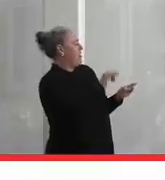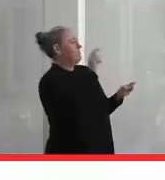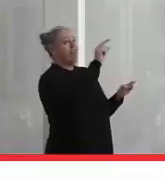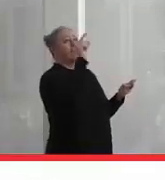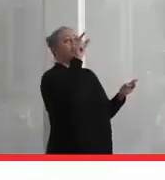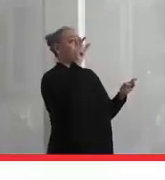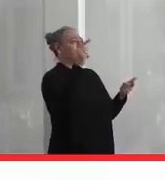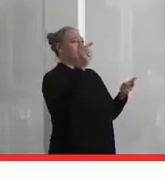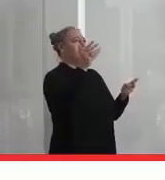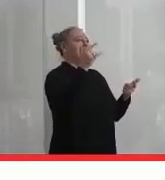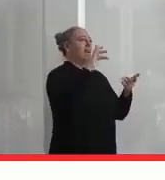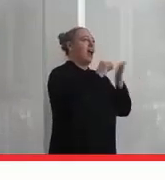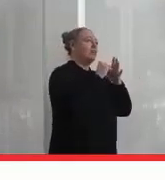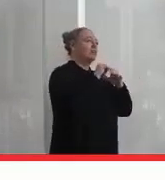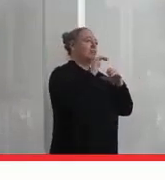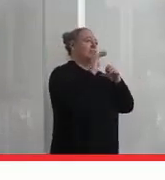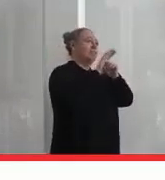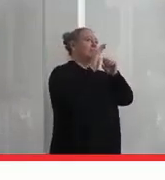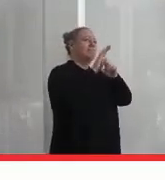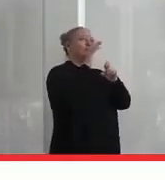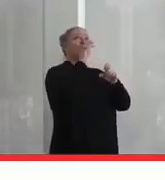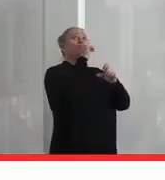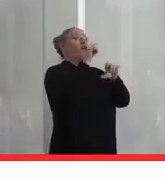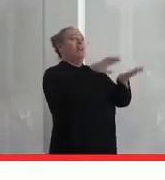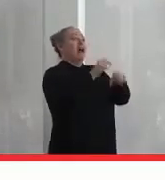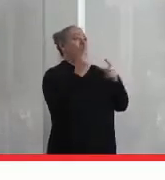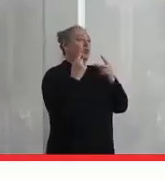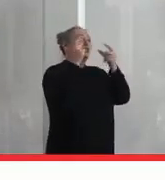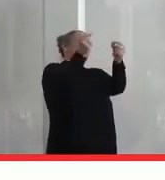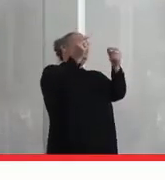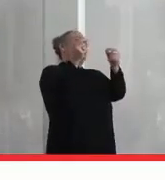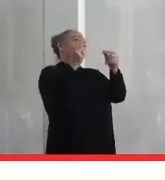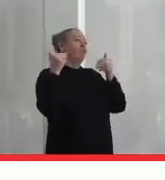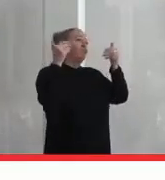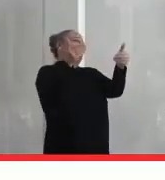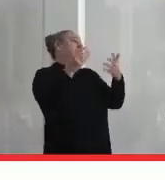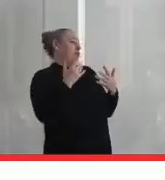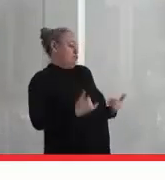to get the government not to do the things that they're doing right now?